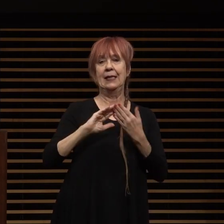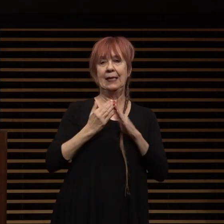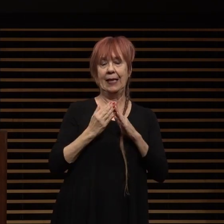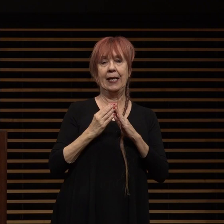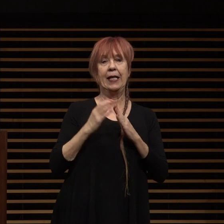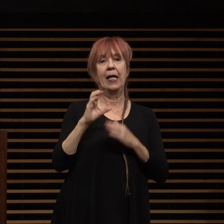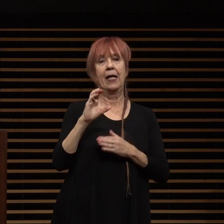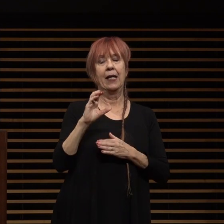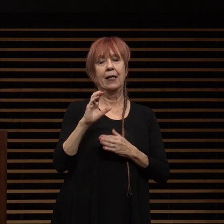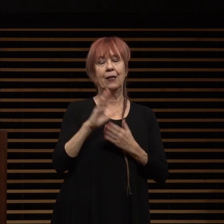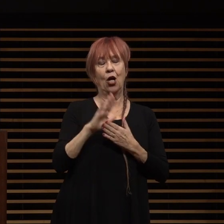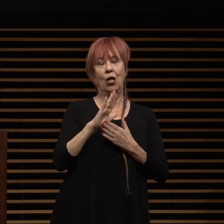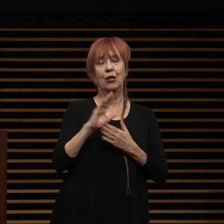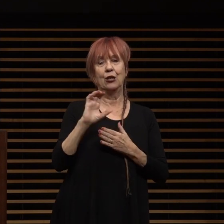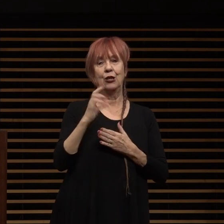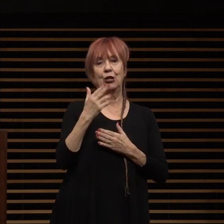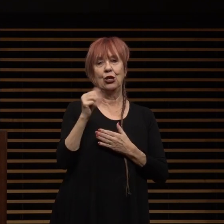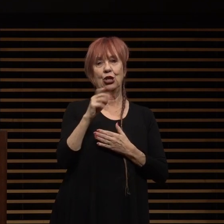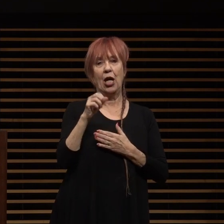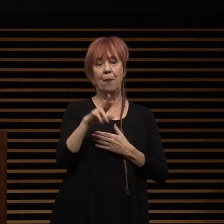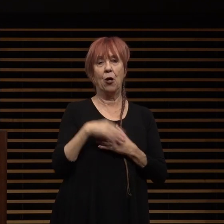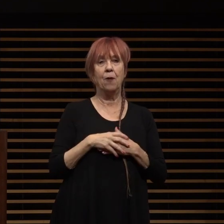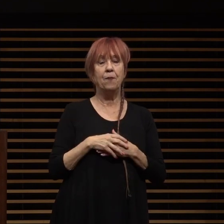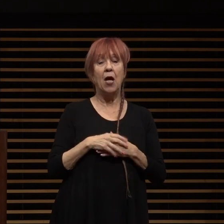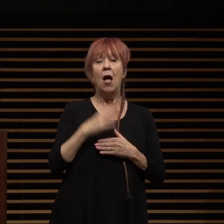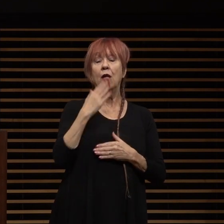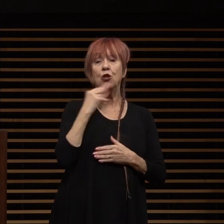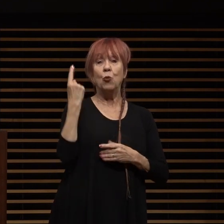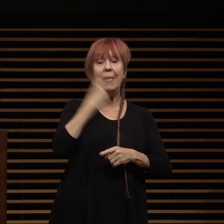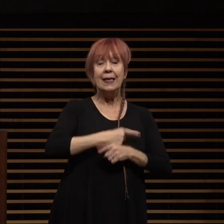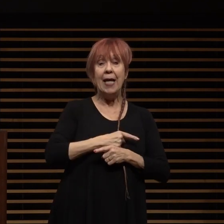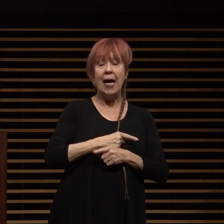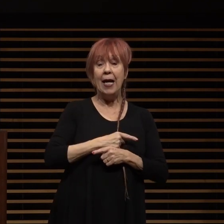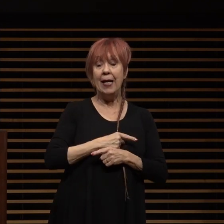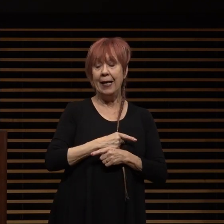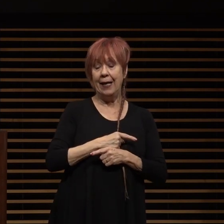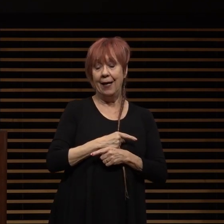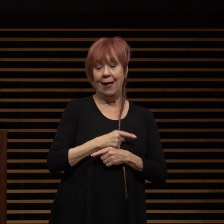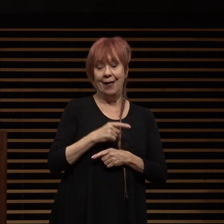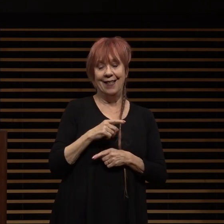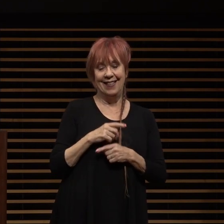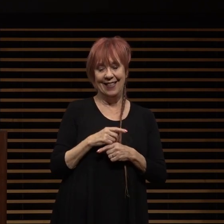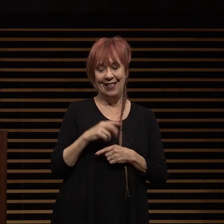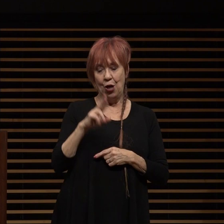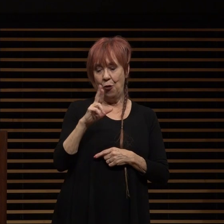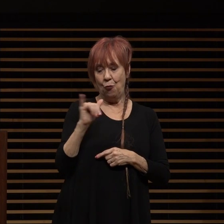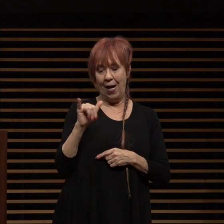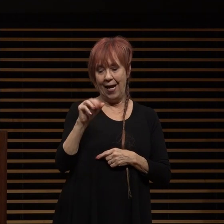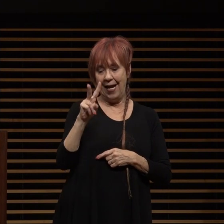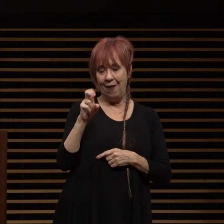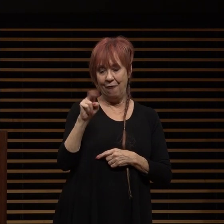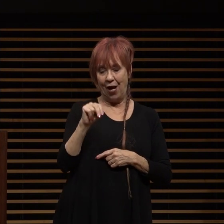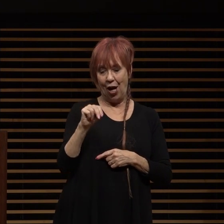day by 20th century composer rayfon williams it's not an upbeat thing for